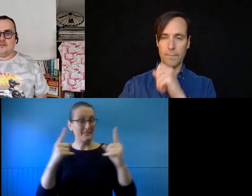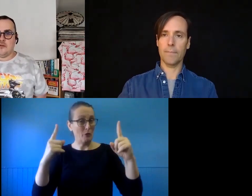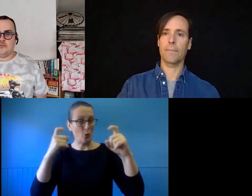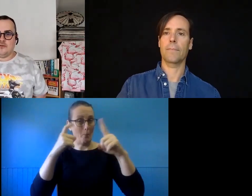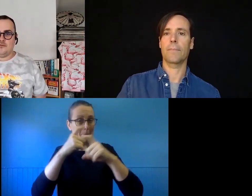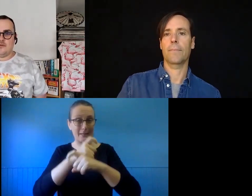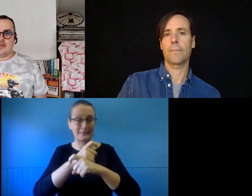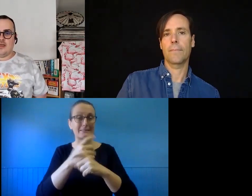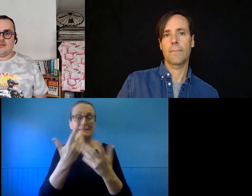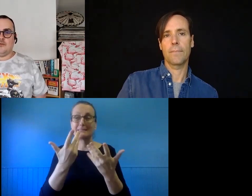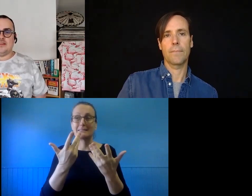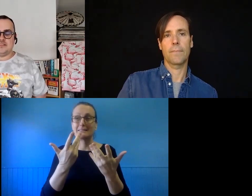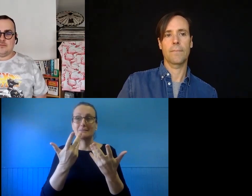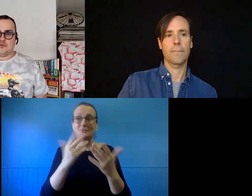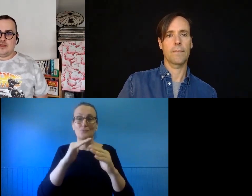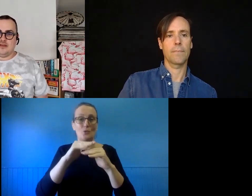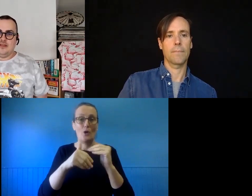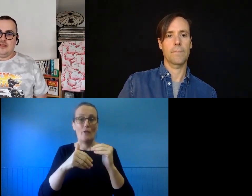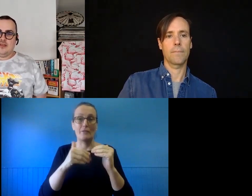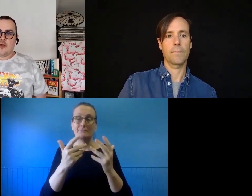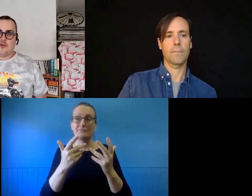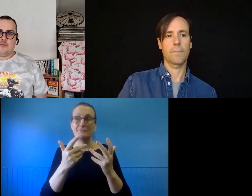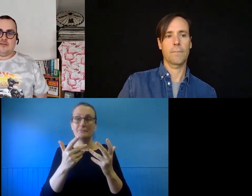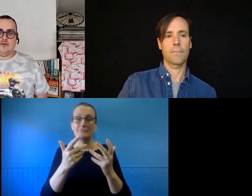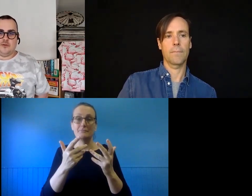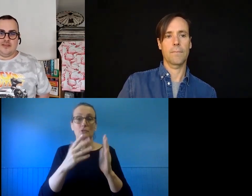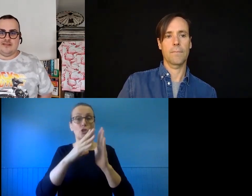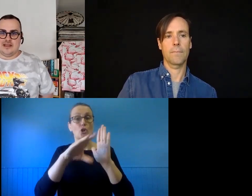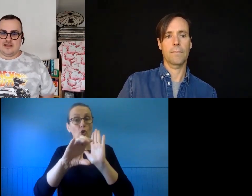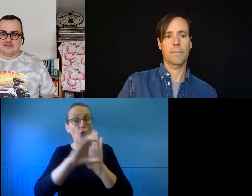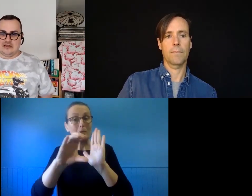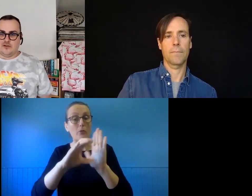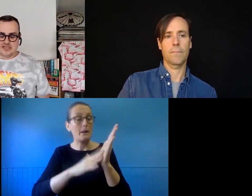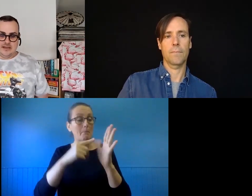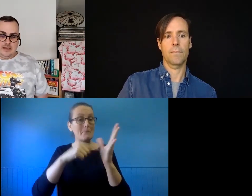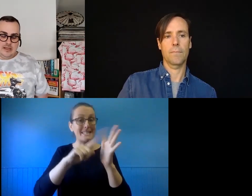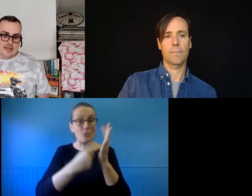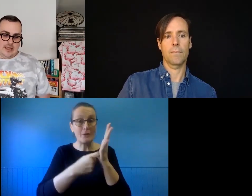terms of the relationship between copyright material, the internet and technology.